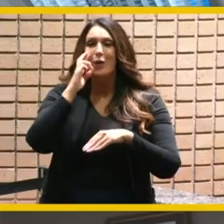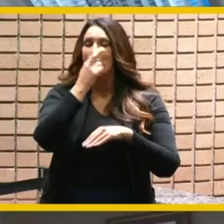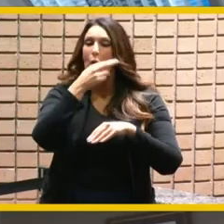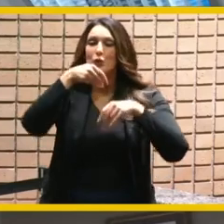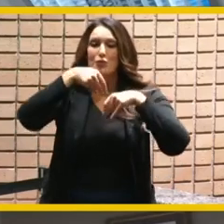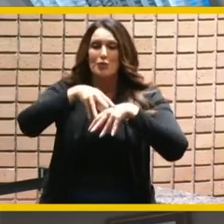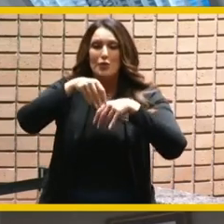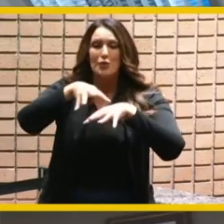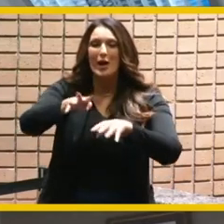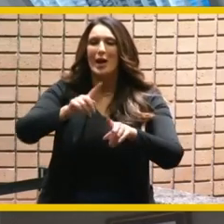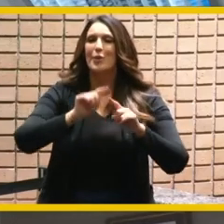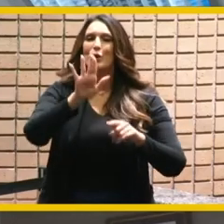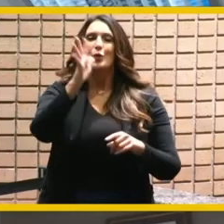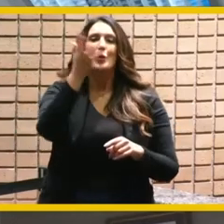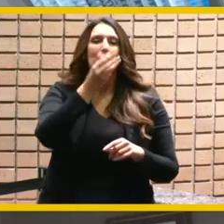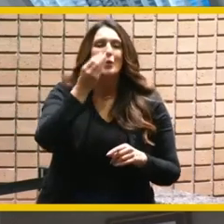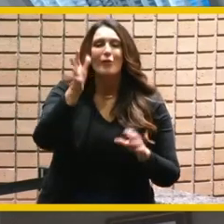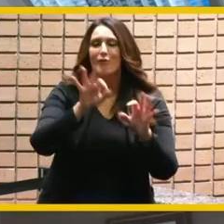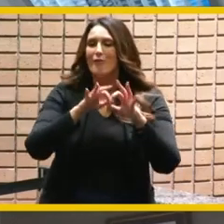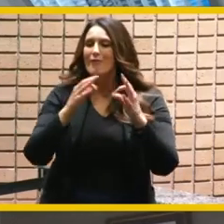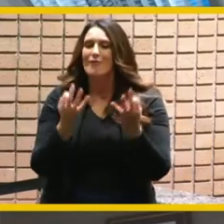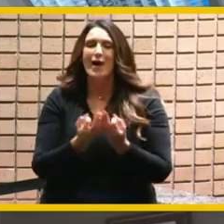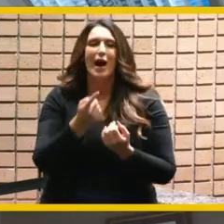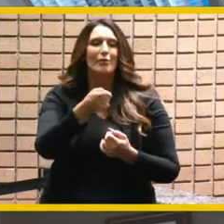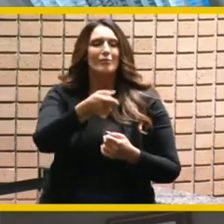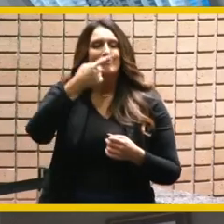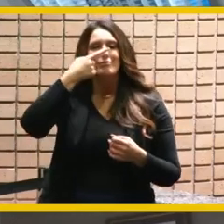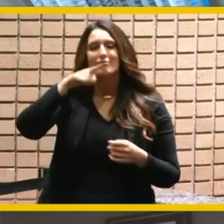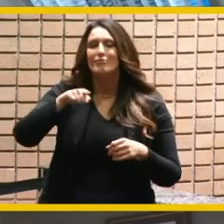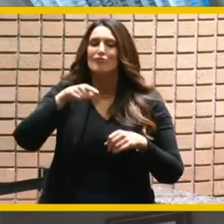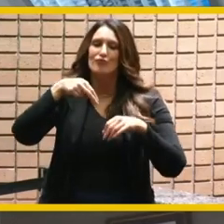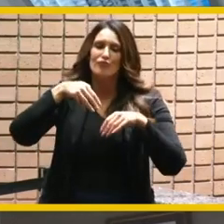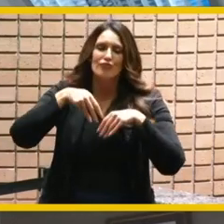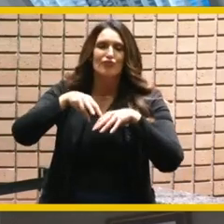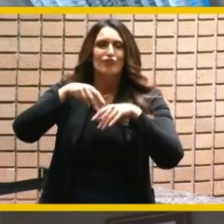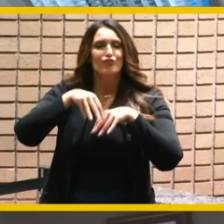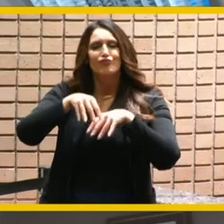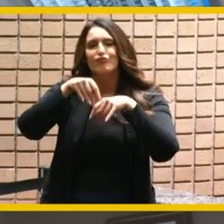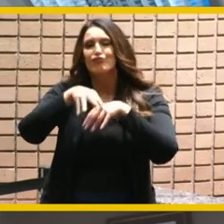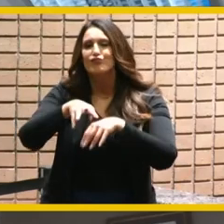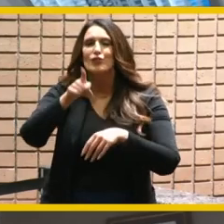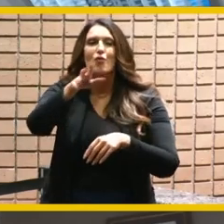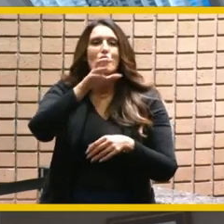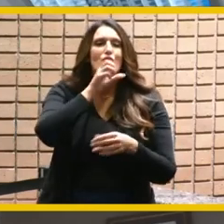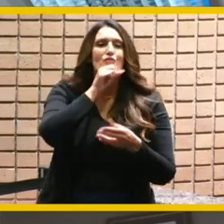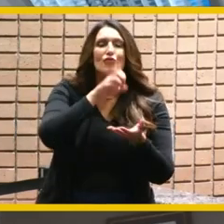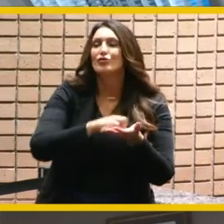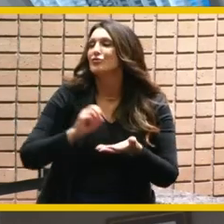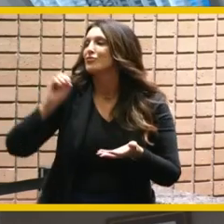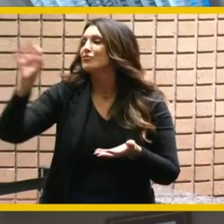your beautiful family walking alongside the float with you tossing oranges to people along the route